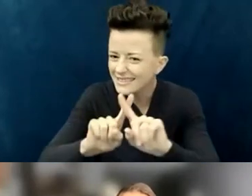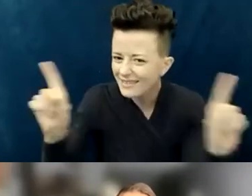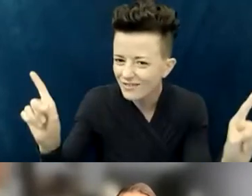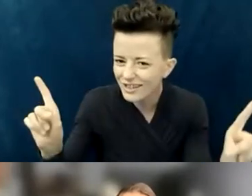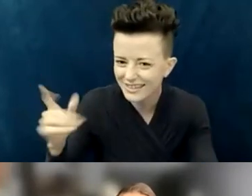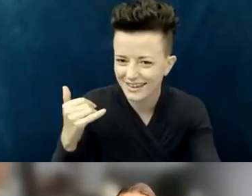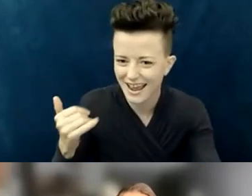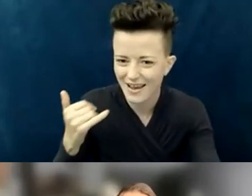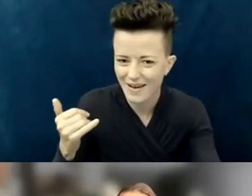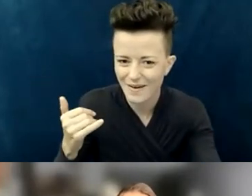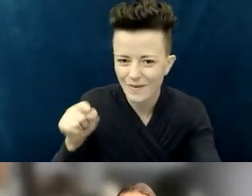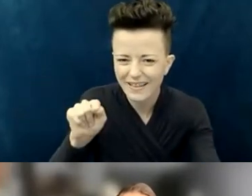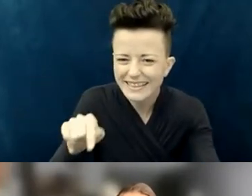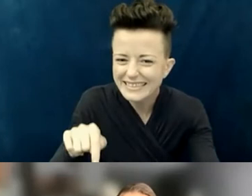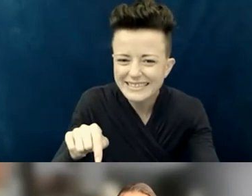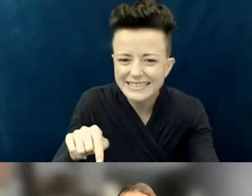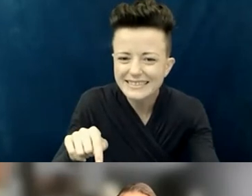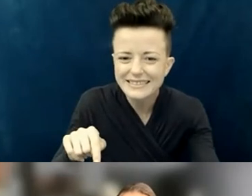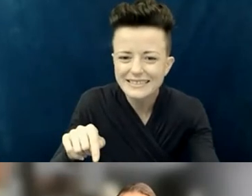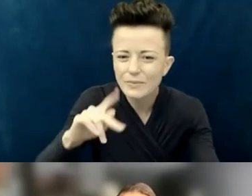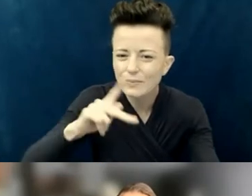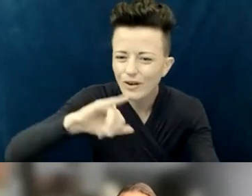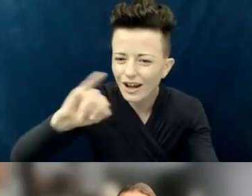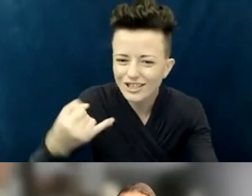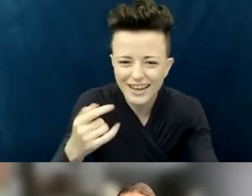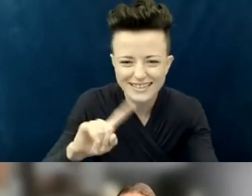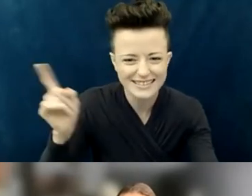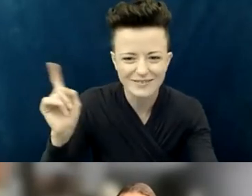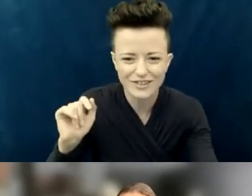that we're that early on as churches, I think,